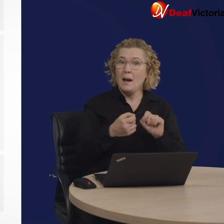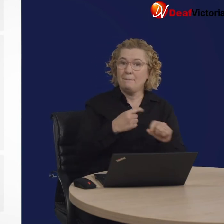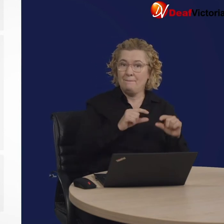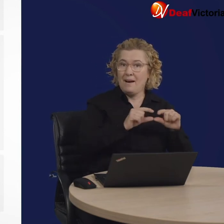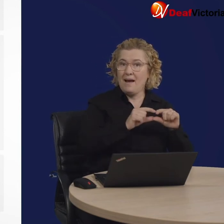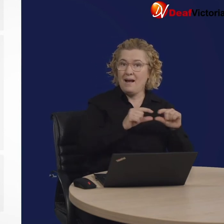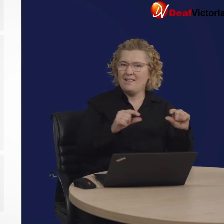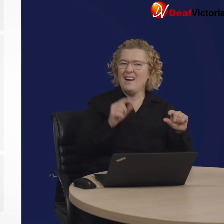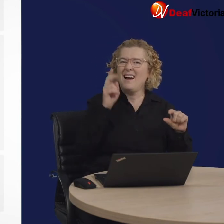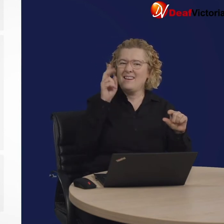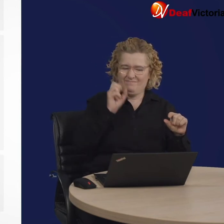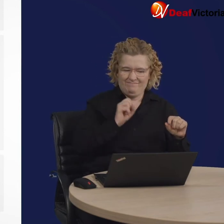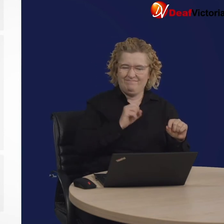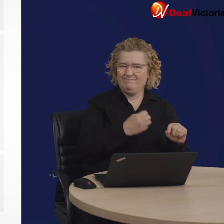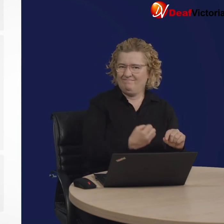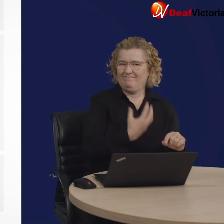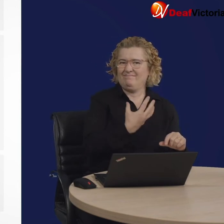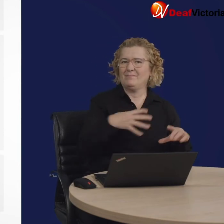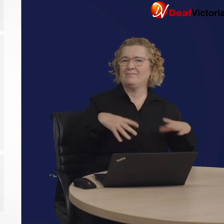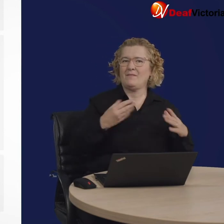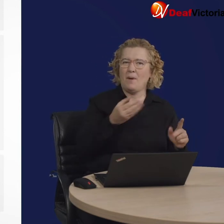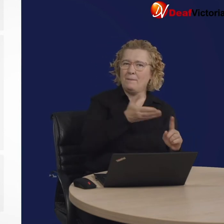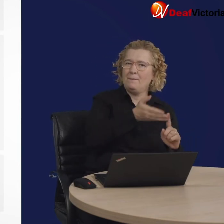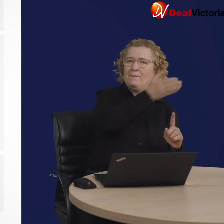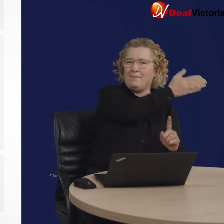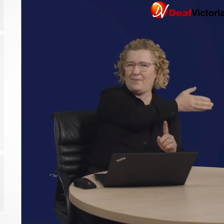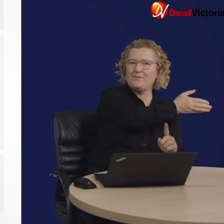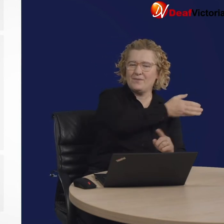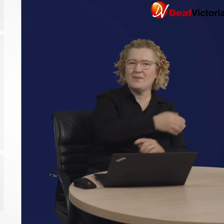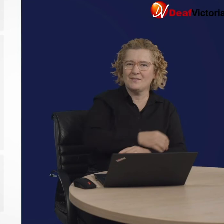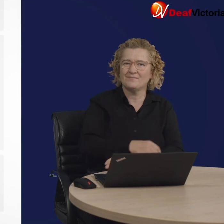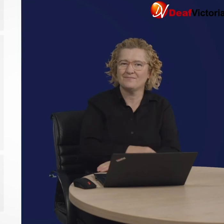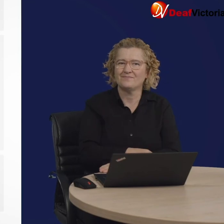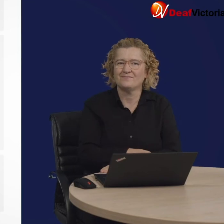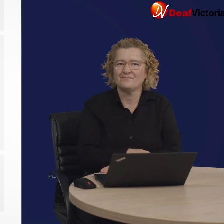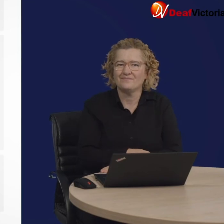This email address here is the same one I signed up with.